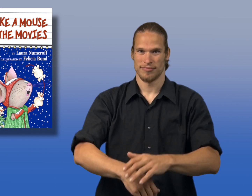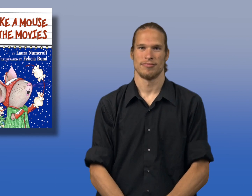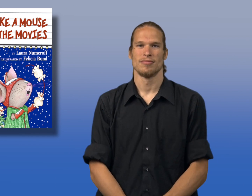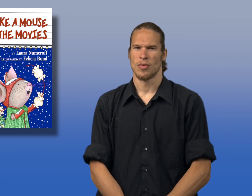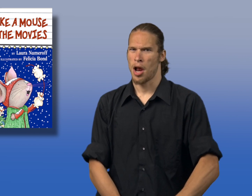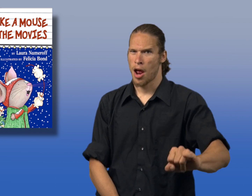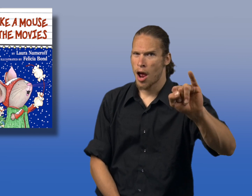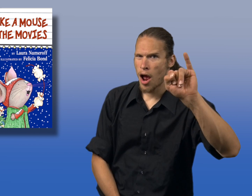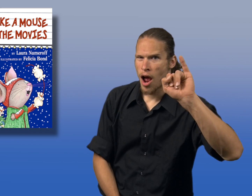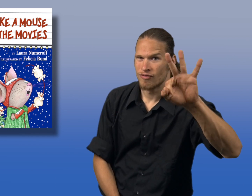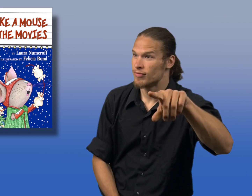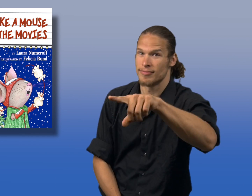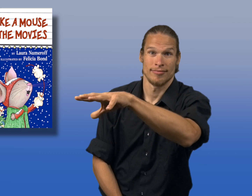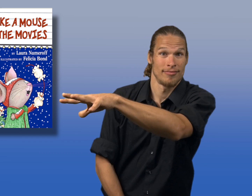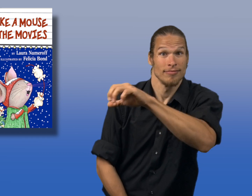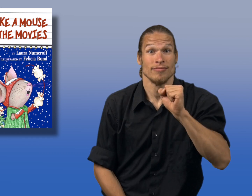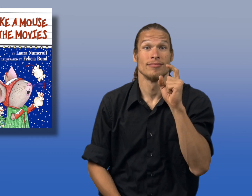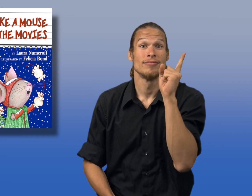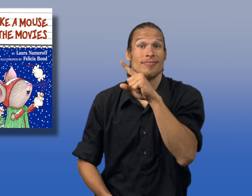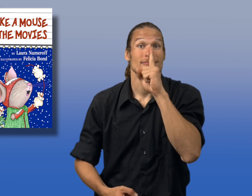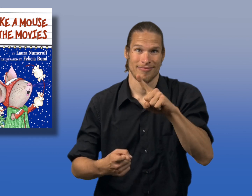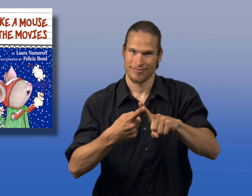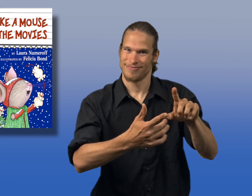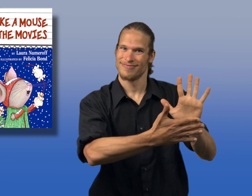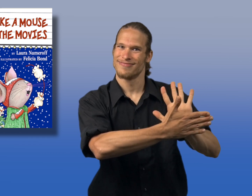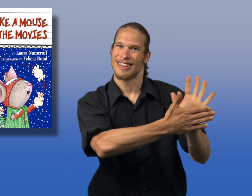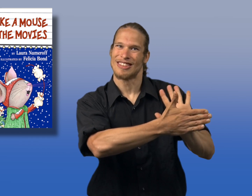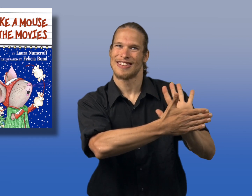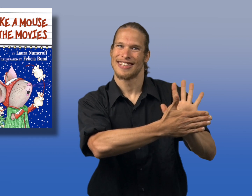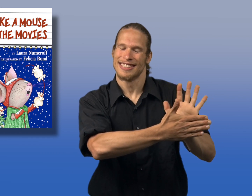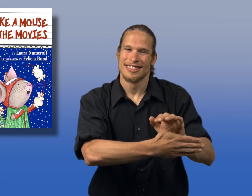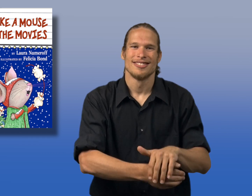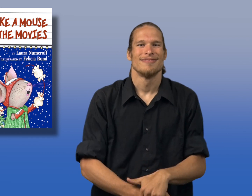The title of the book we're going to read is, "If You Take a Mouse to the Movies."